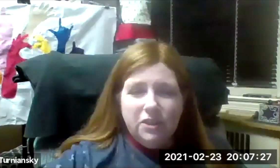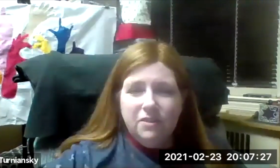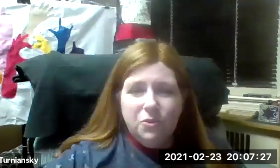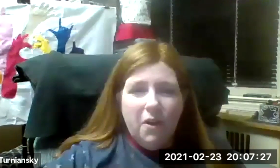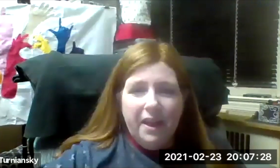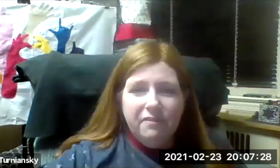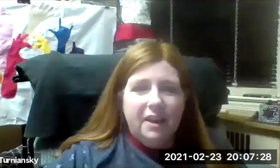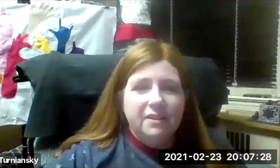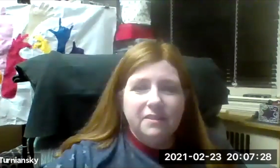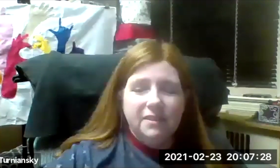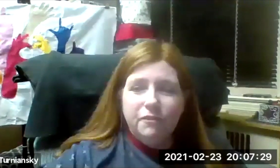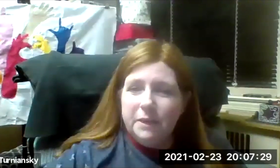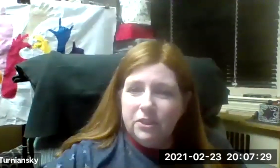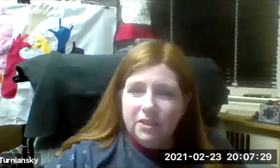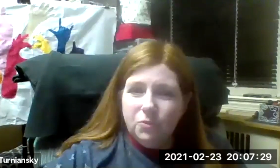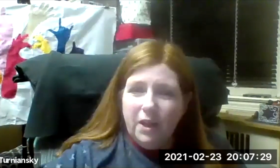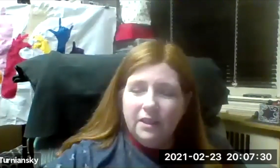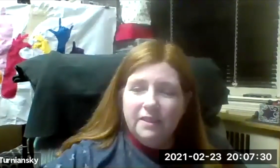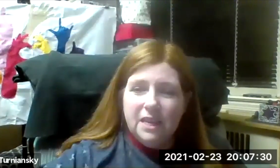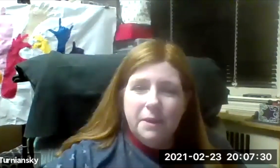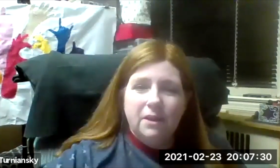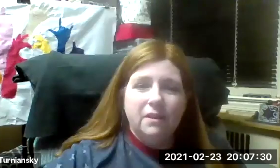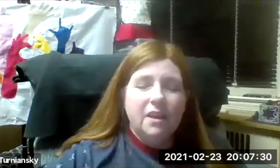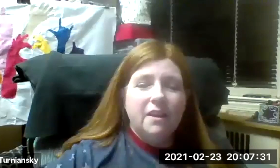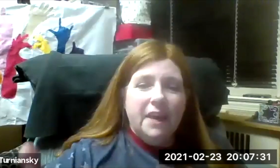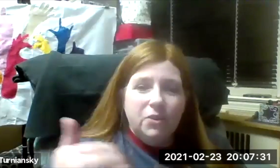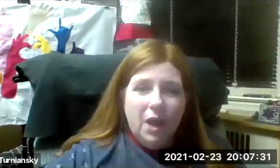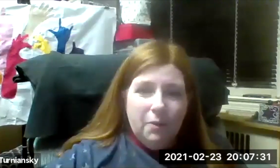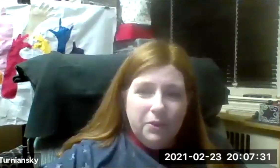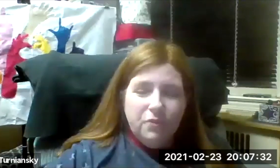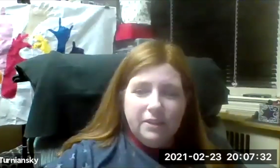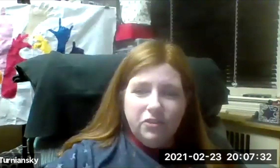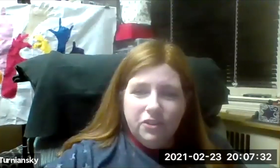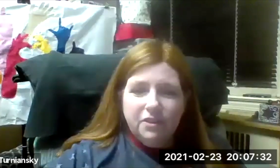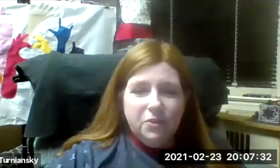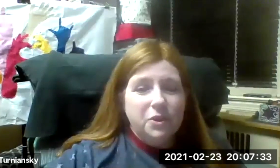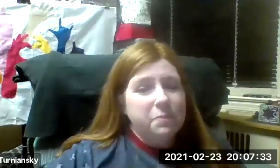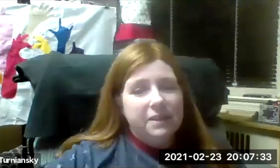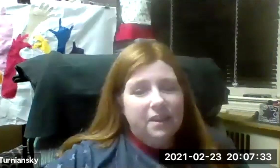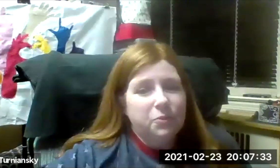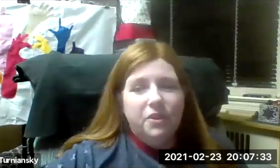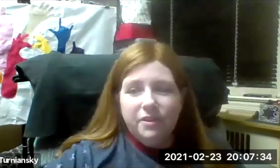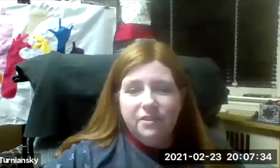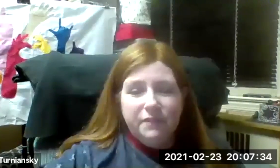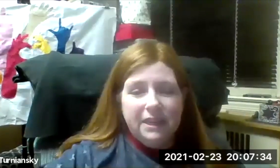questions, you all have Yael's information as well in the email that you got when you registered. So you can be in touch with her to find